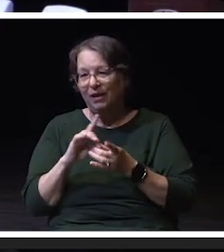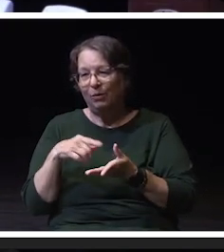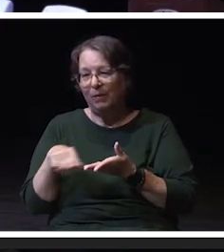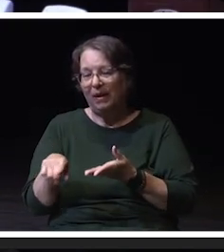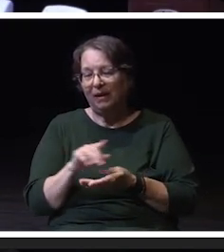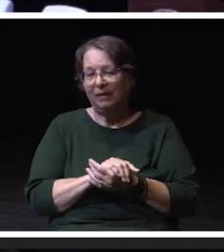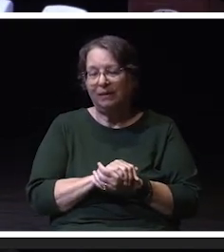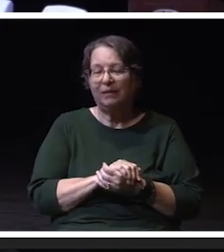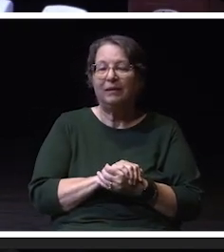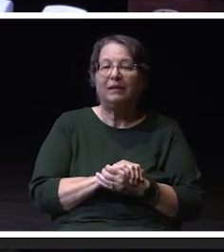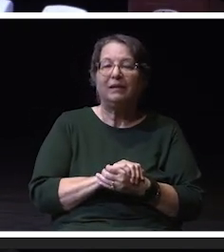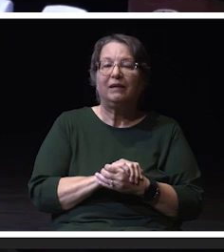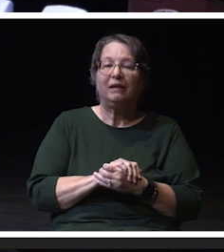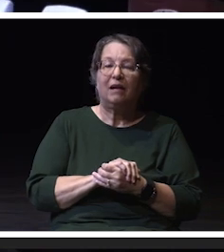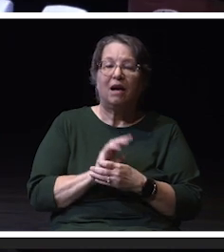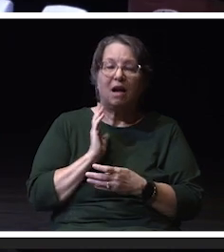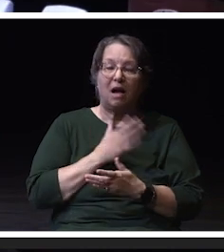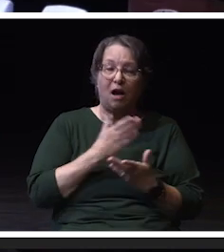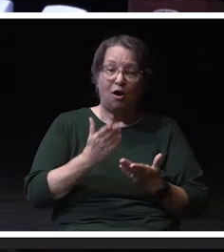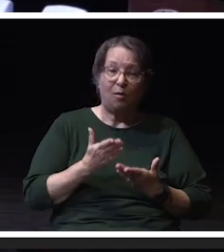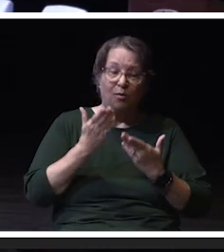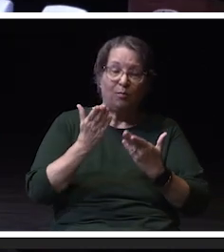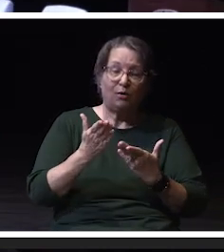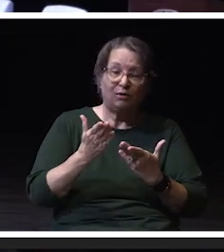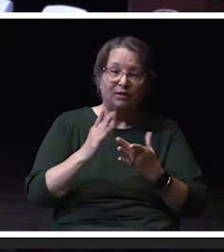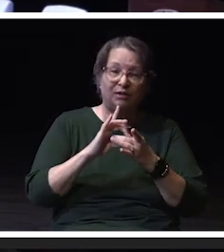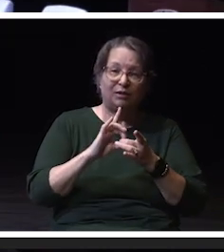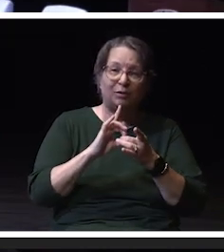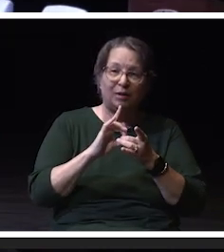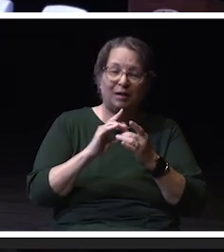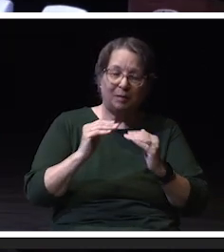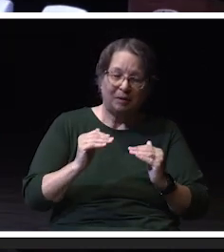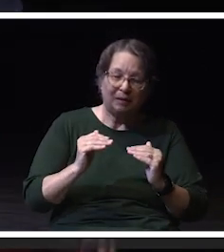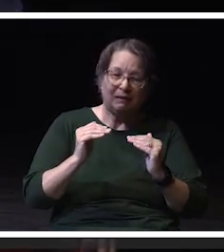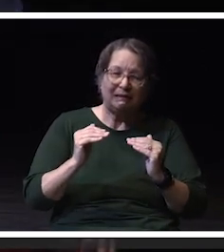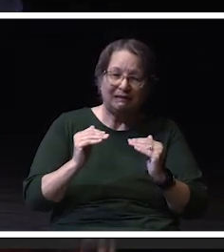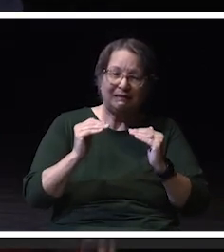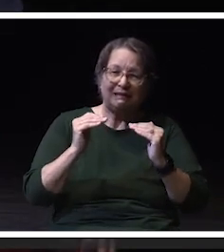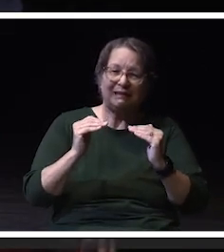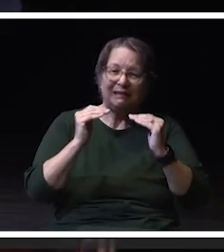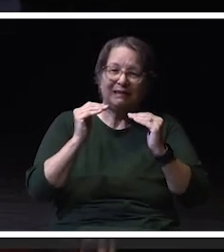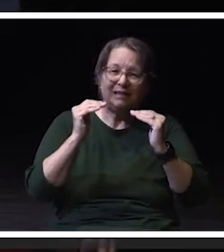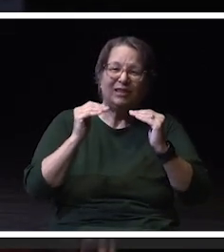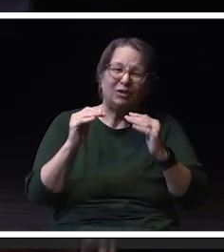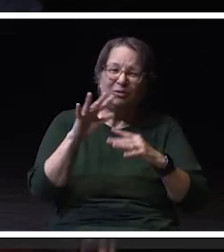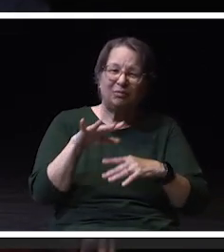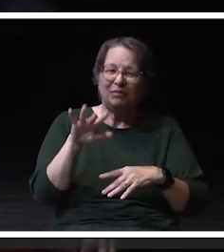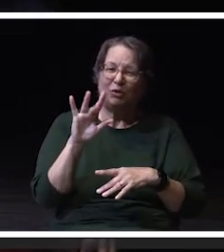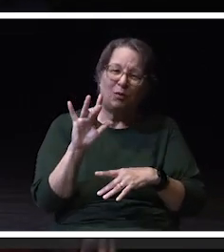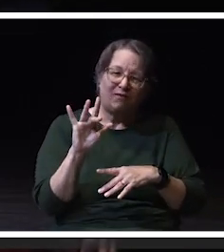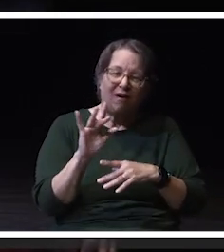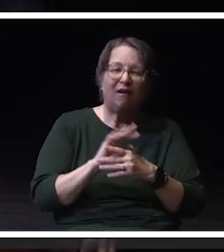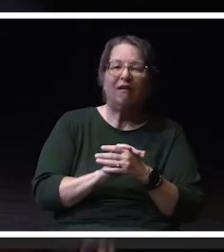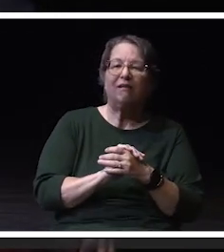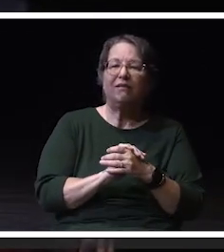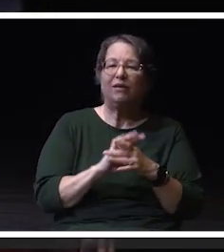The proposal is all about getting us up to the middle when it comes to state funding.